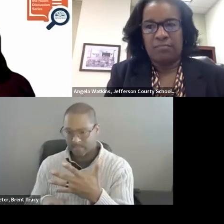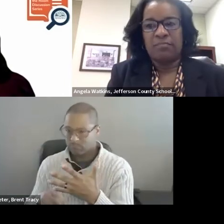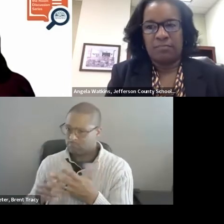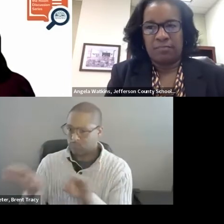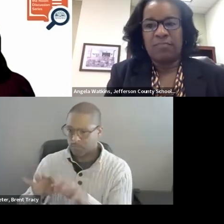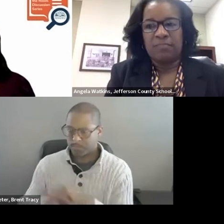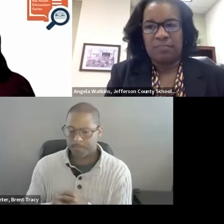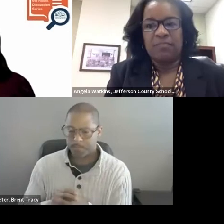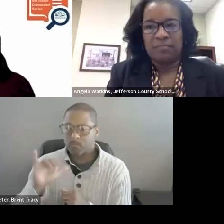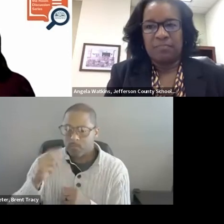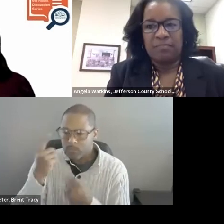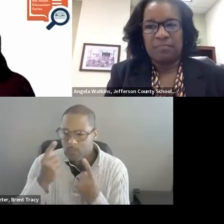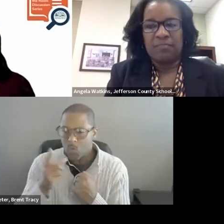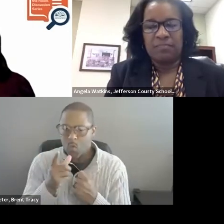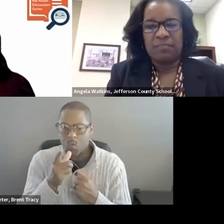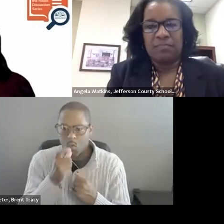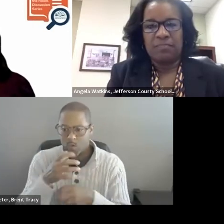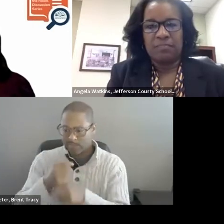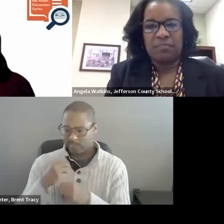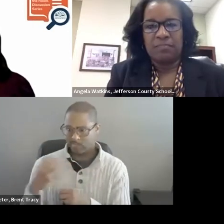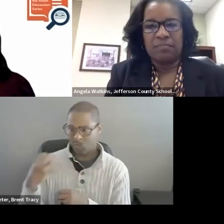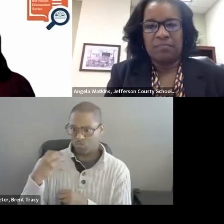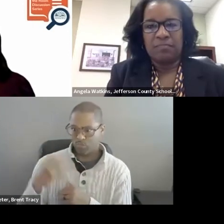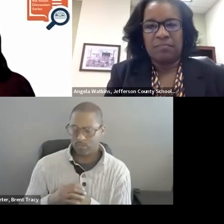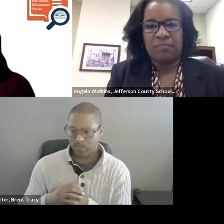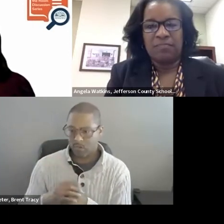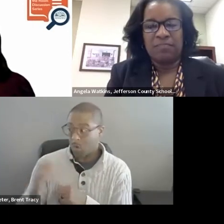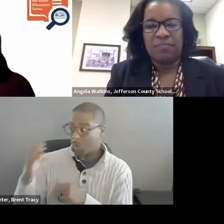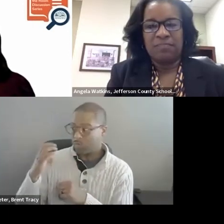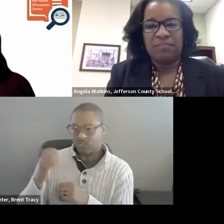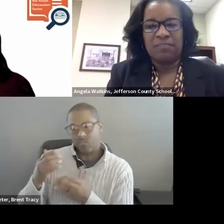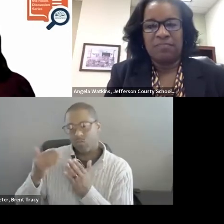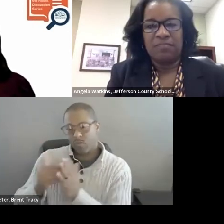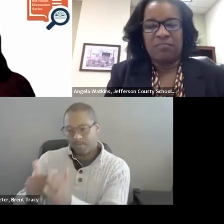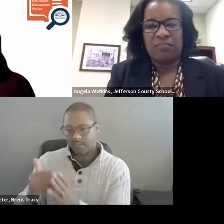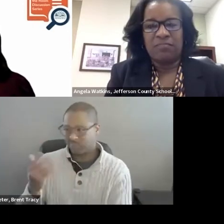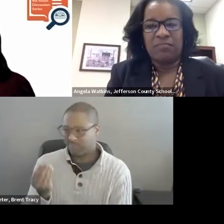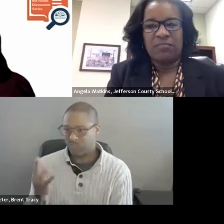Often times we do not have enough coaches to go around and we have to be strategic about